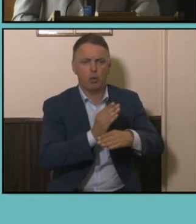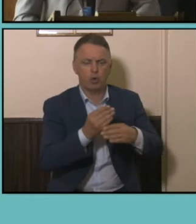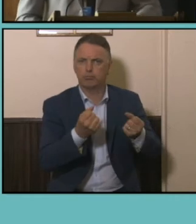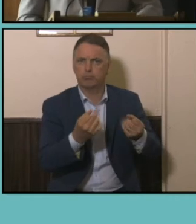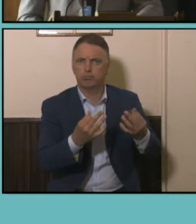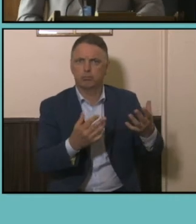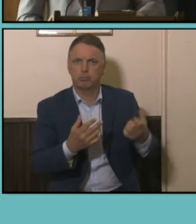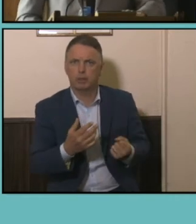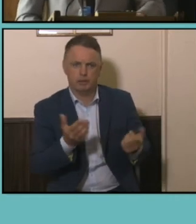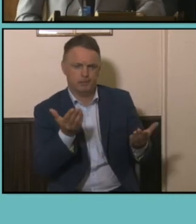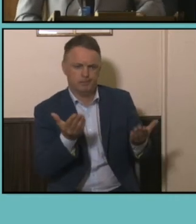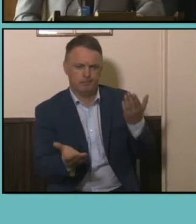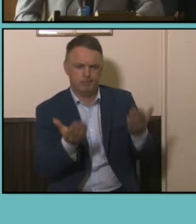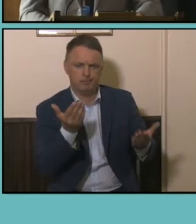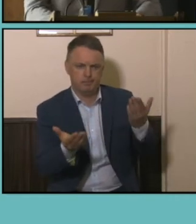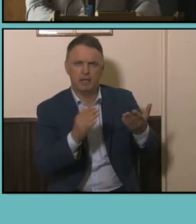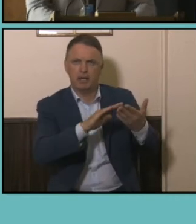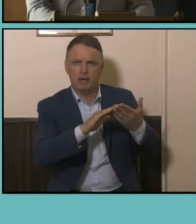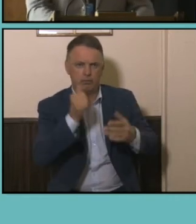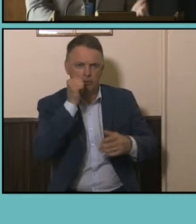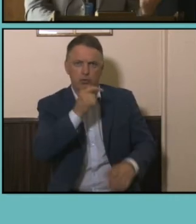extent to which there are also other differences but that, that further